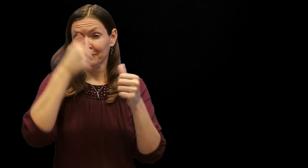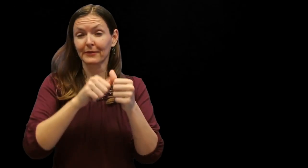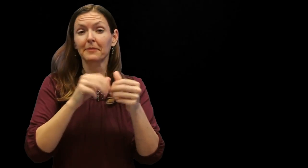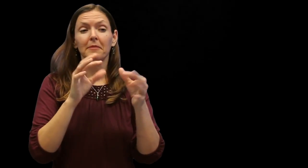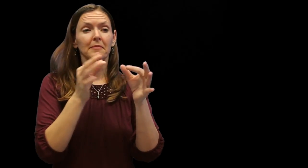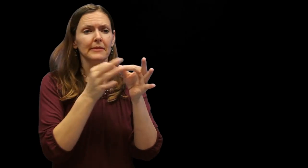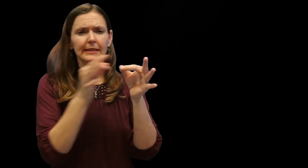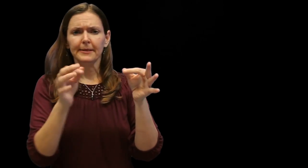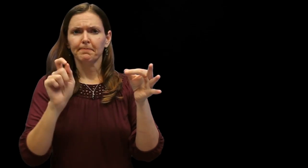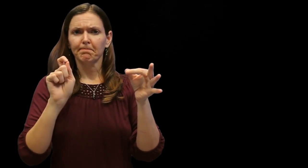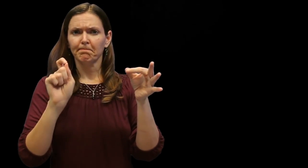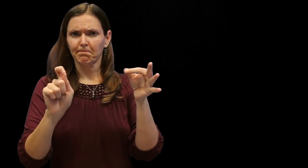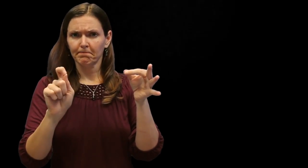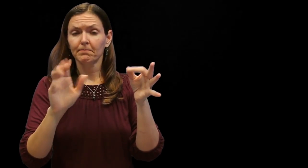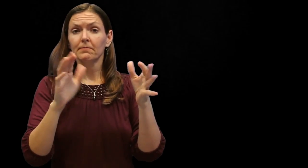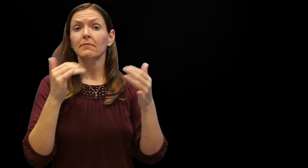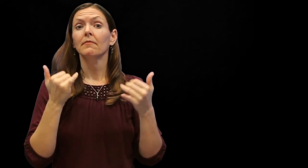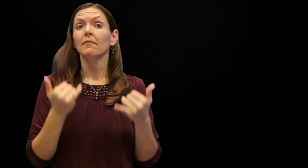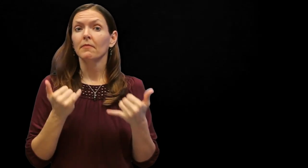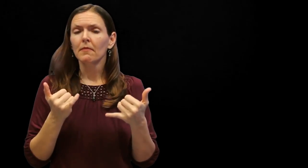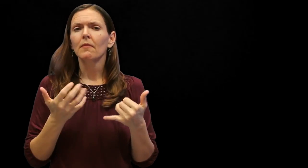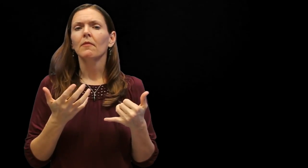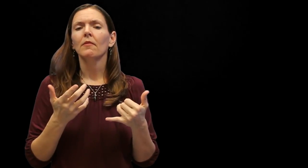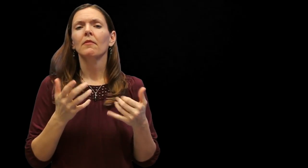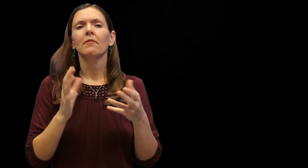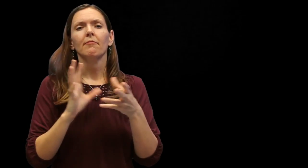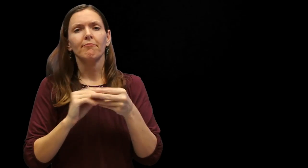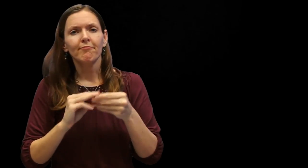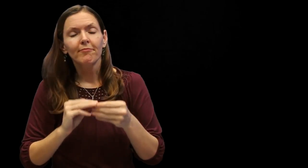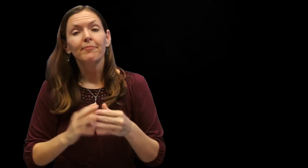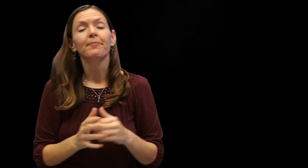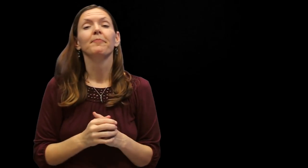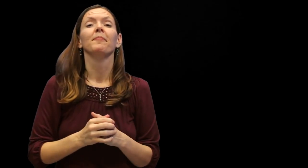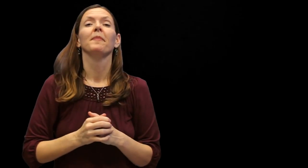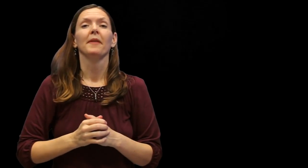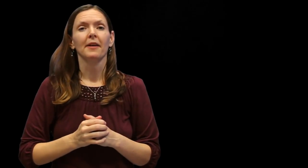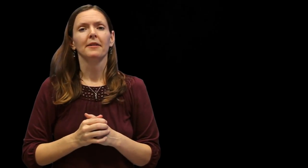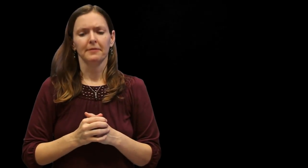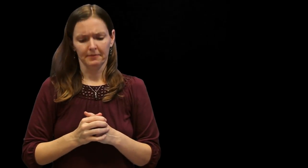Remember earlier when a complete sentence was discussed? Now, let's discuss pausing and transitions in academic discourse.